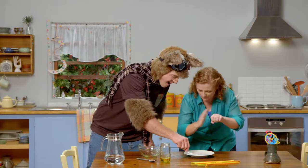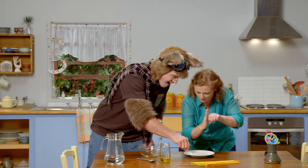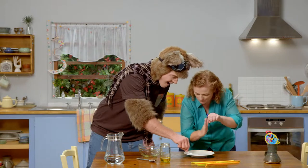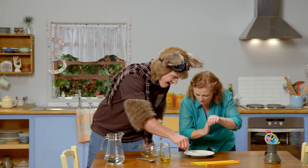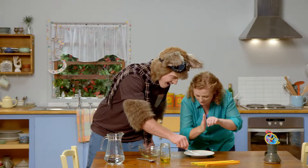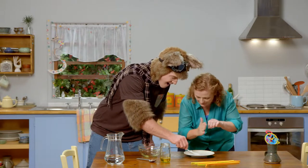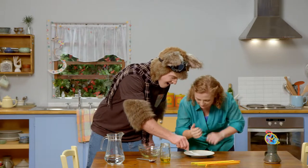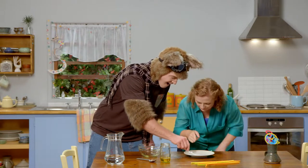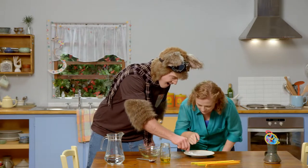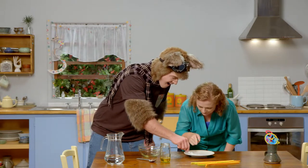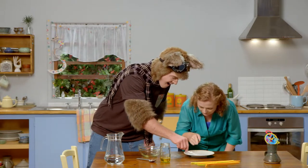make sure it’s all covered.